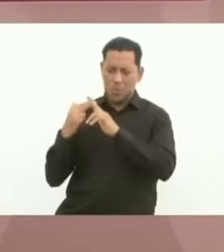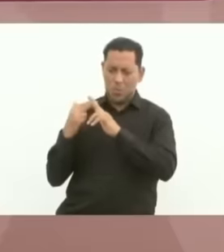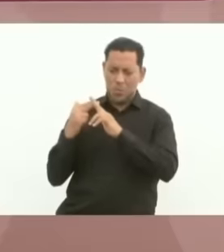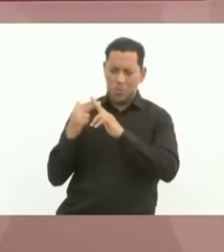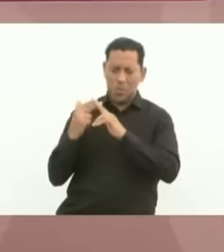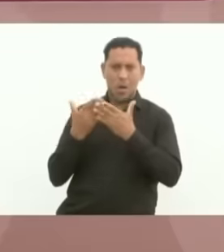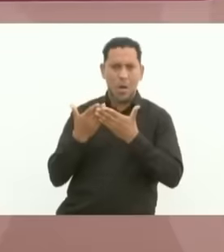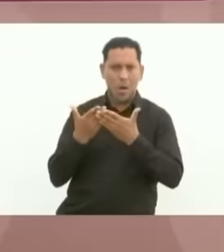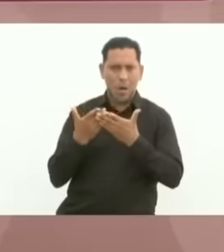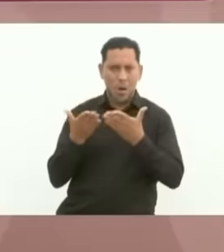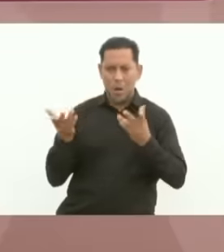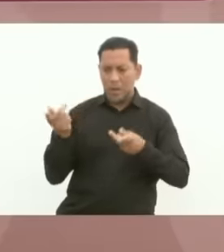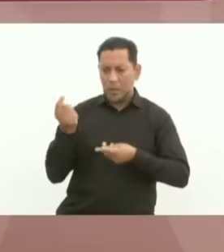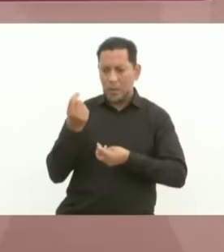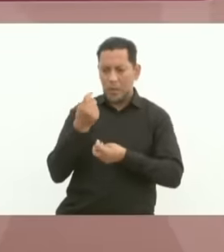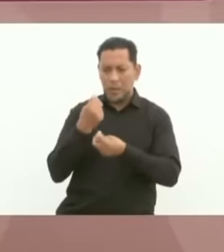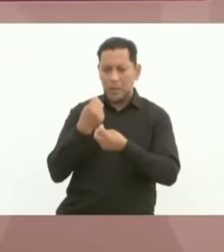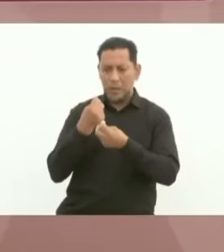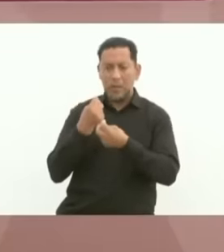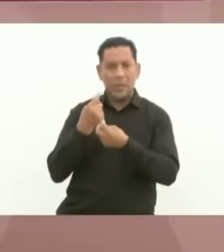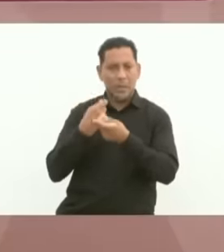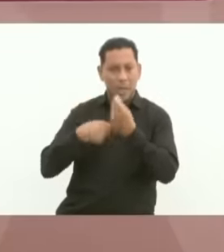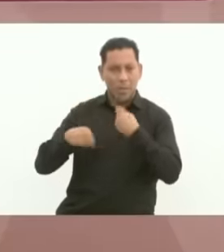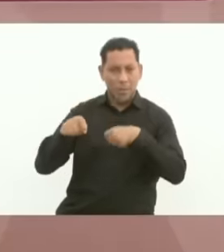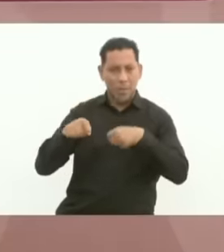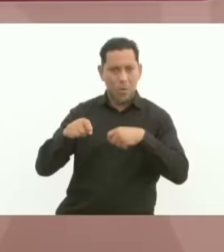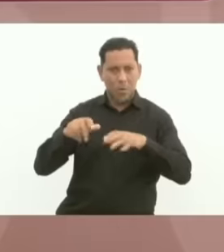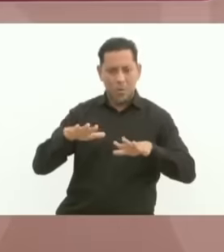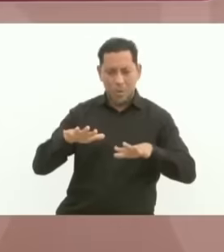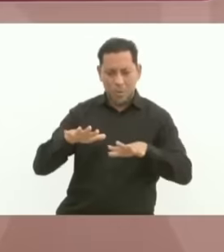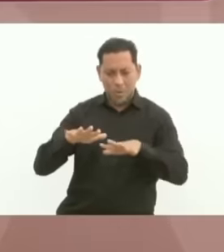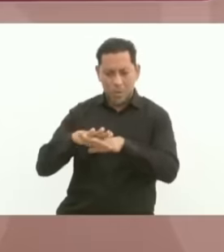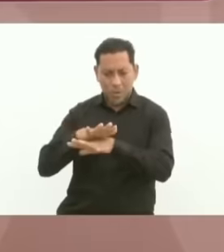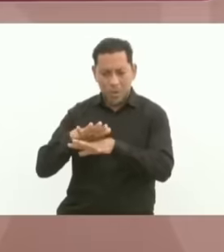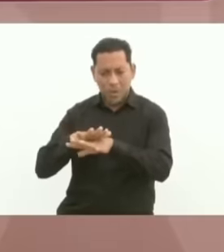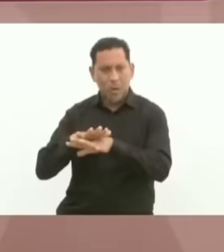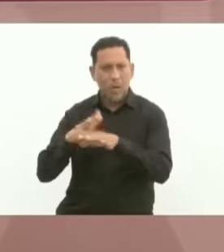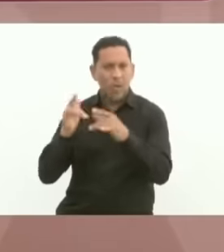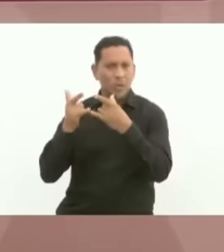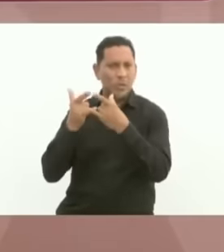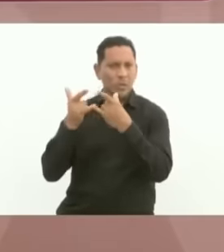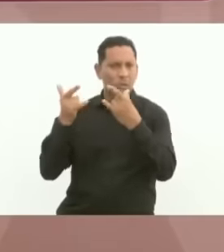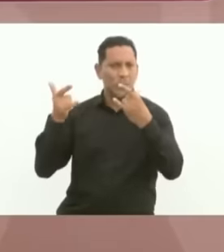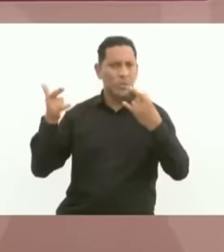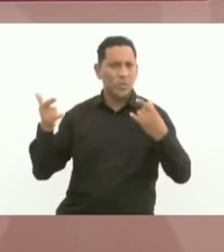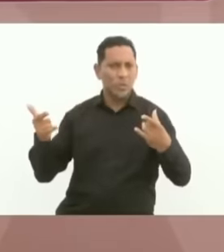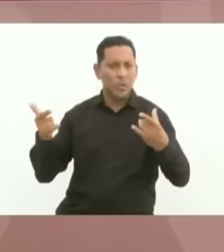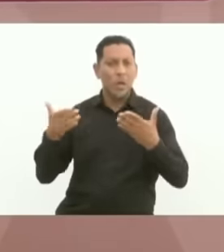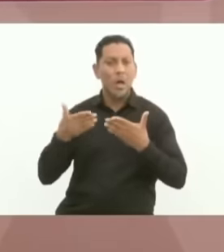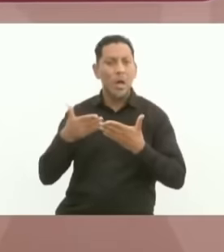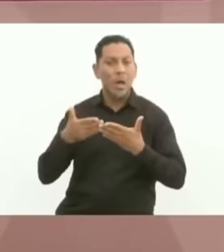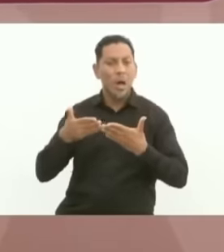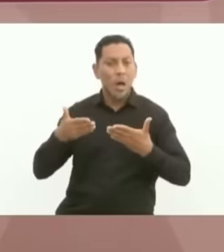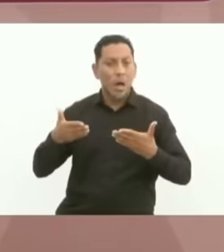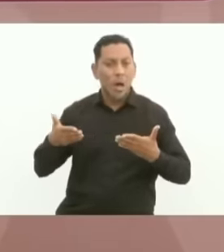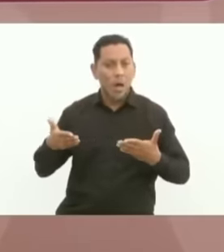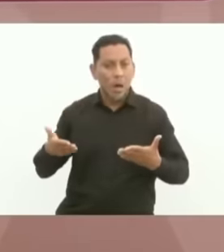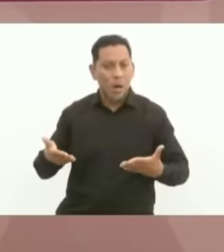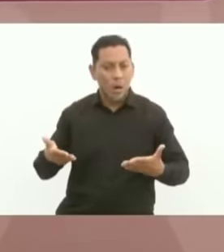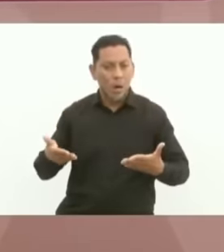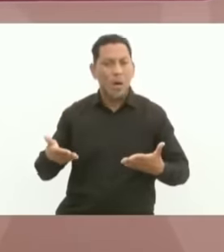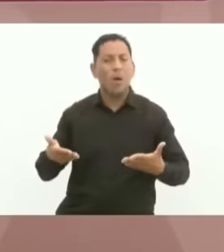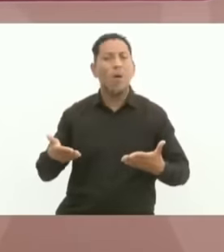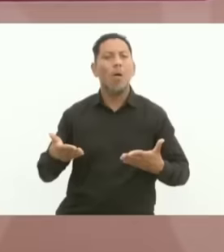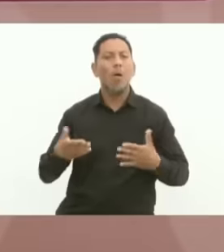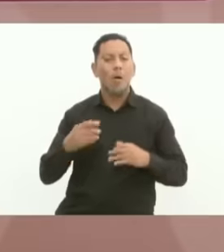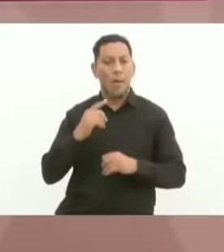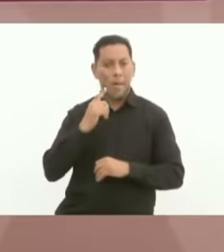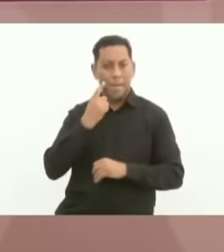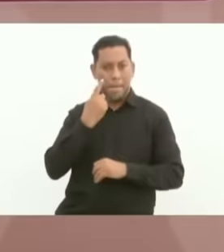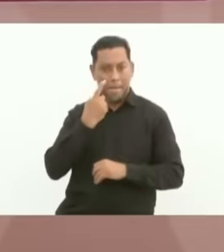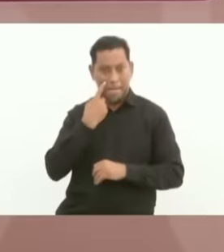a transition is what goes from one government to another It is a transition of governments in this